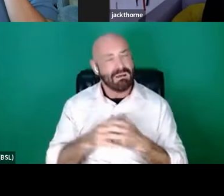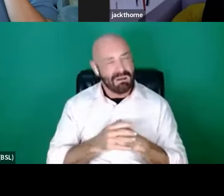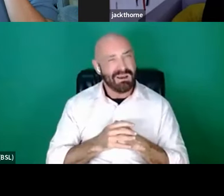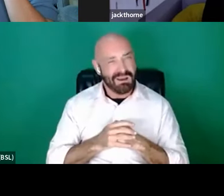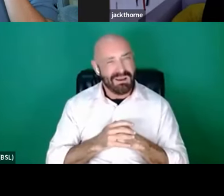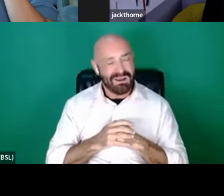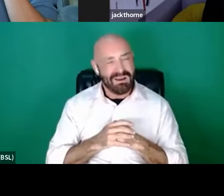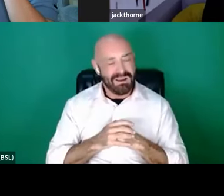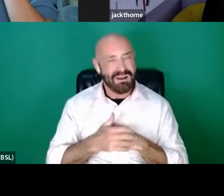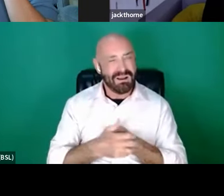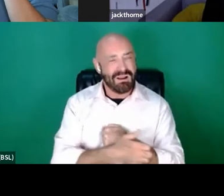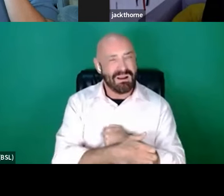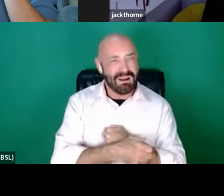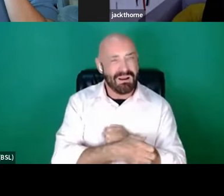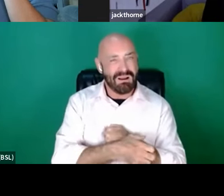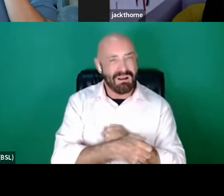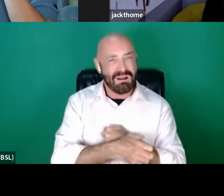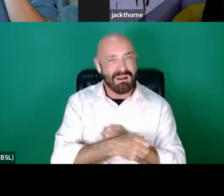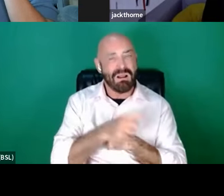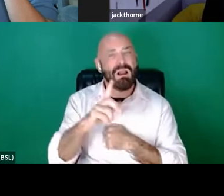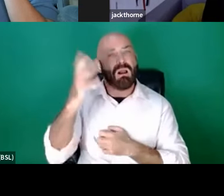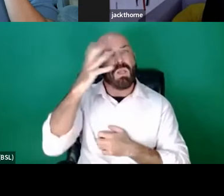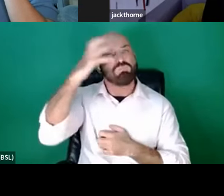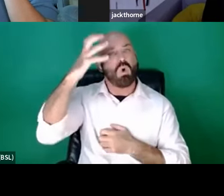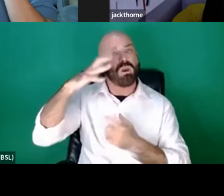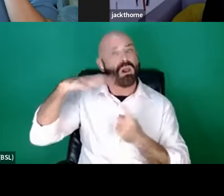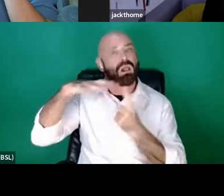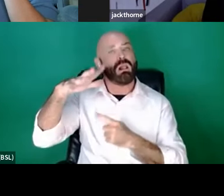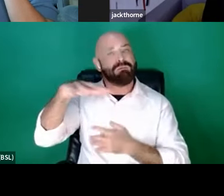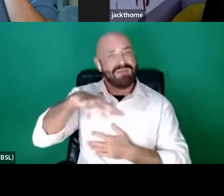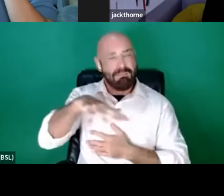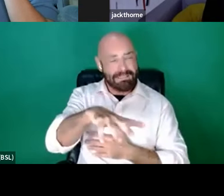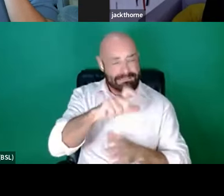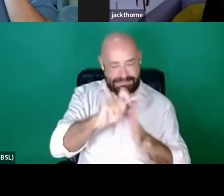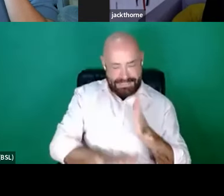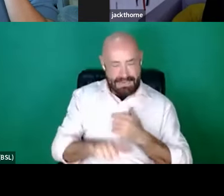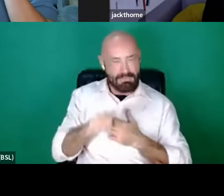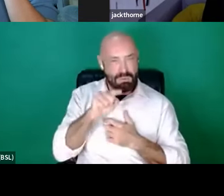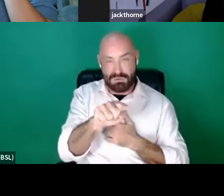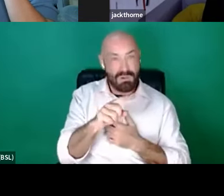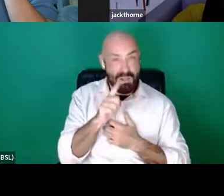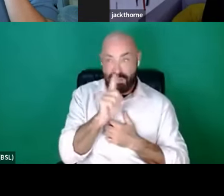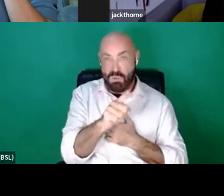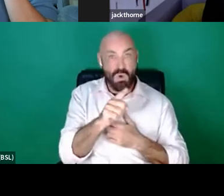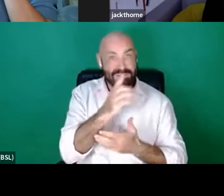Apart from the royal family, disabled people are the only section of society that have